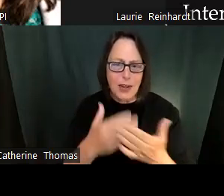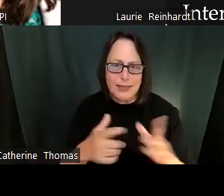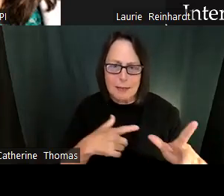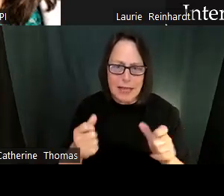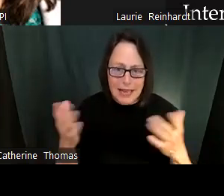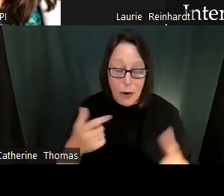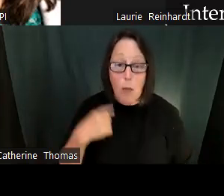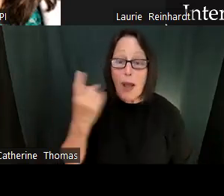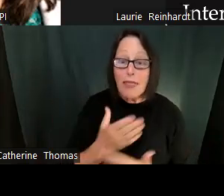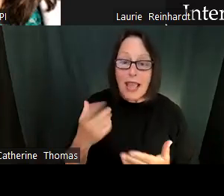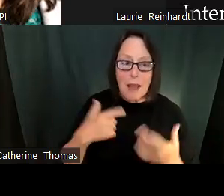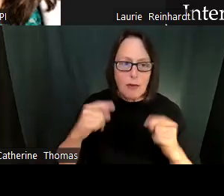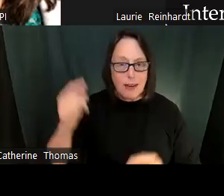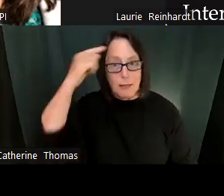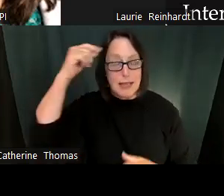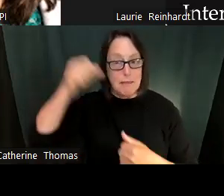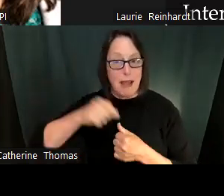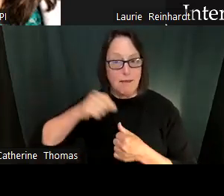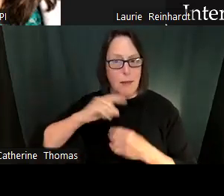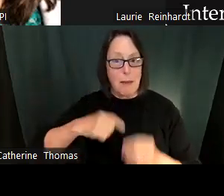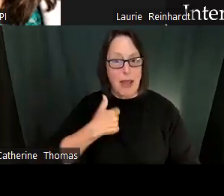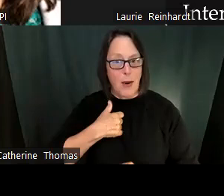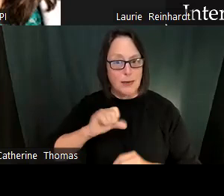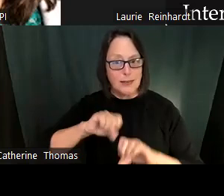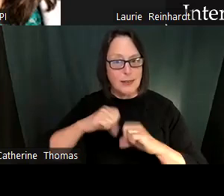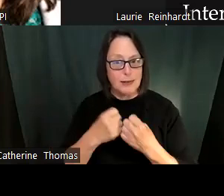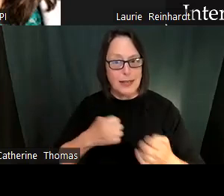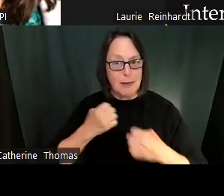I'm gonna try not to speak too fast. I always get pinged for that. So I'm gonna try and maintain a good speed here.